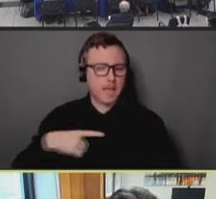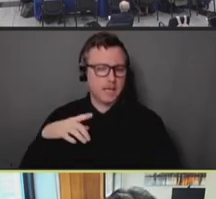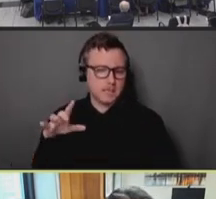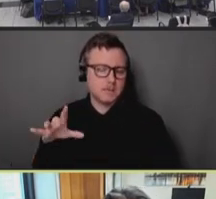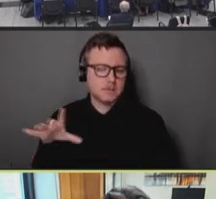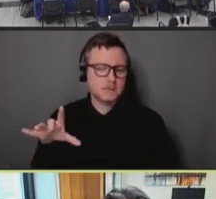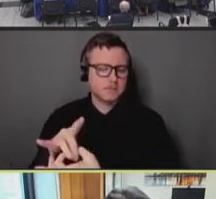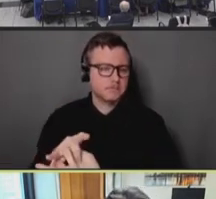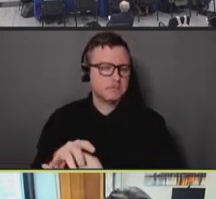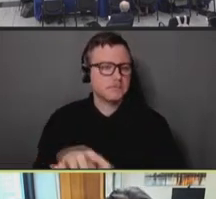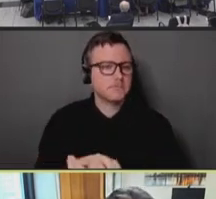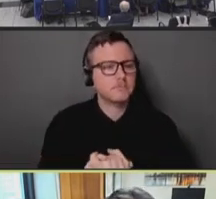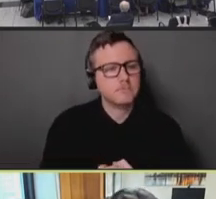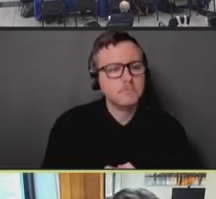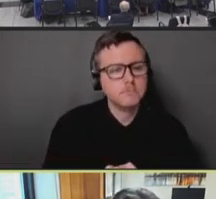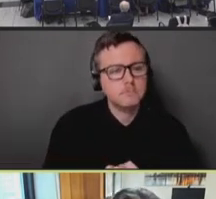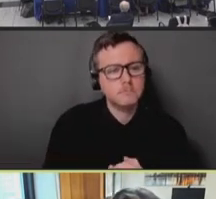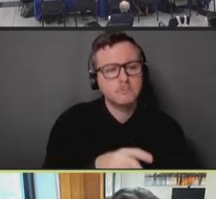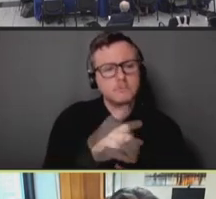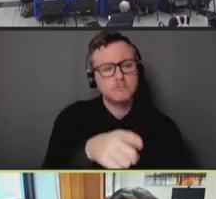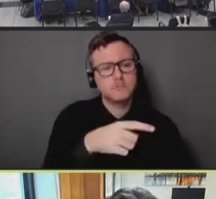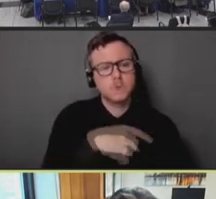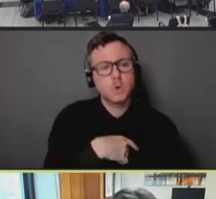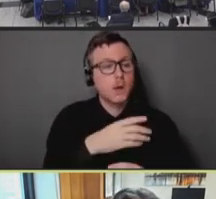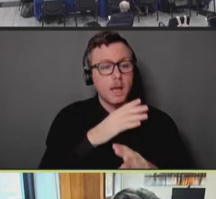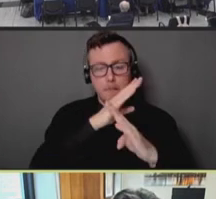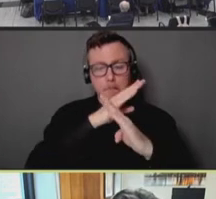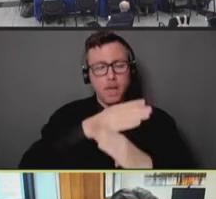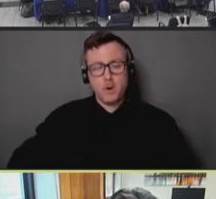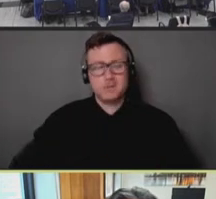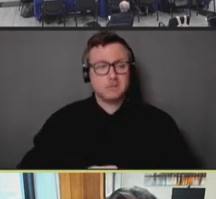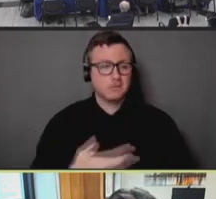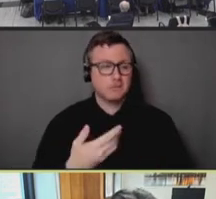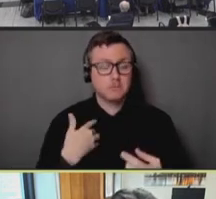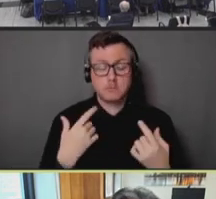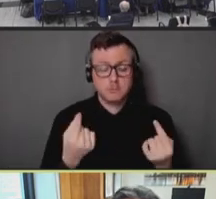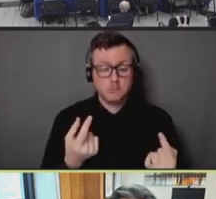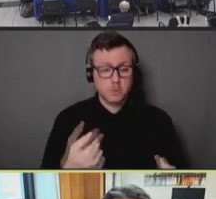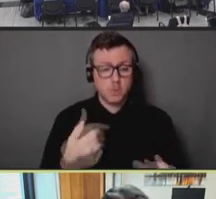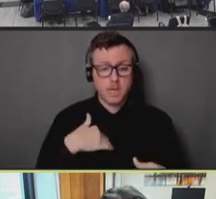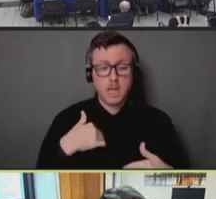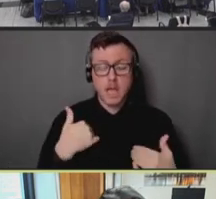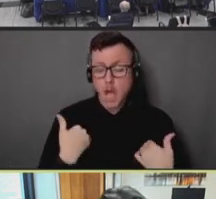In reducing barriers to vaccination, we began by offering appointments outside of traditional